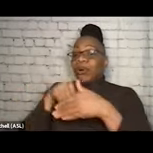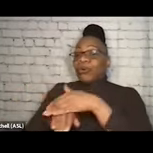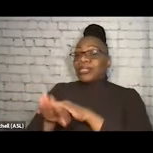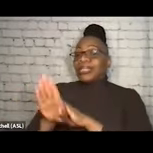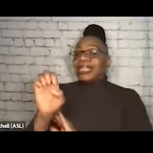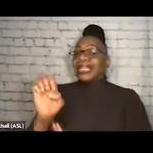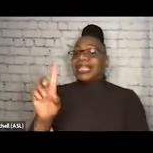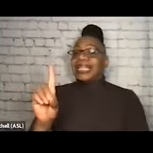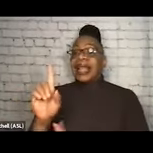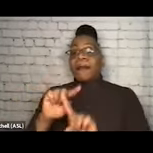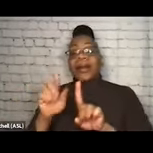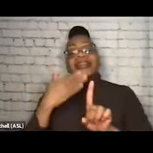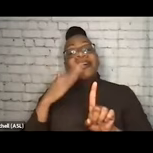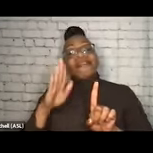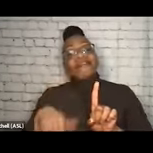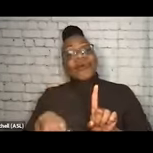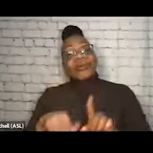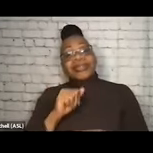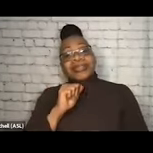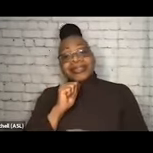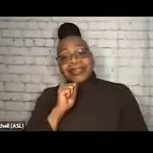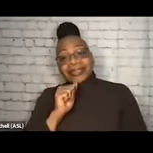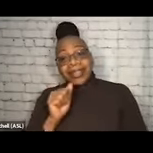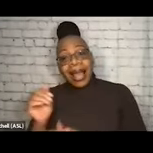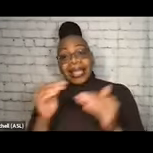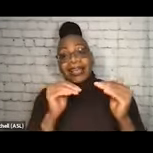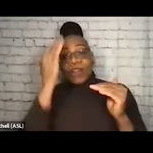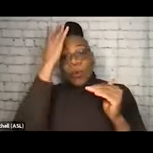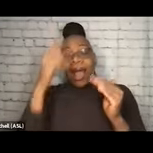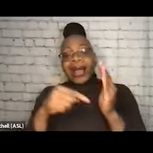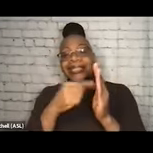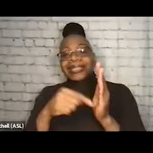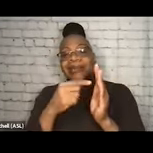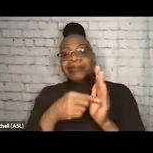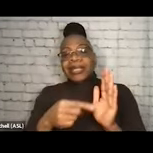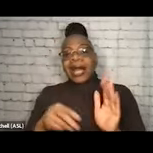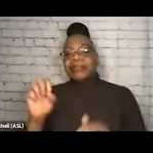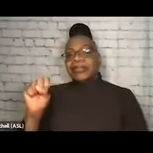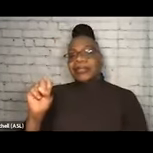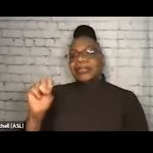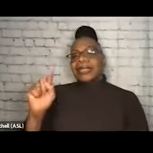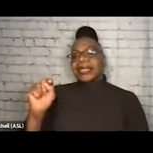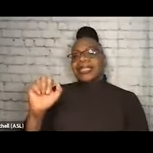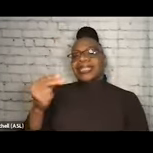but unfortunately don't even because of sometimes the stigma and the way they may have been treated there in the past, but these are things